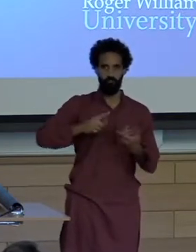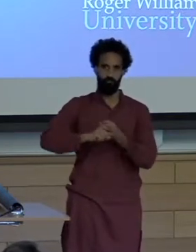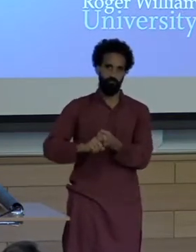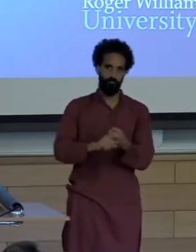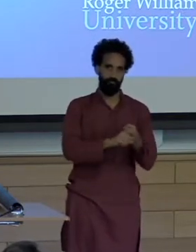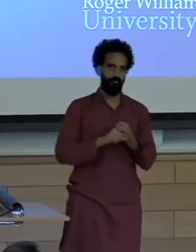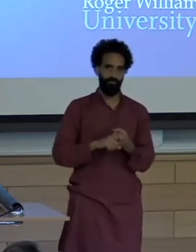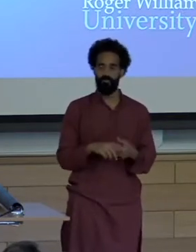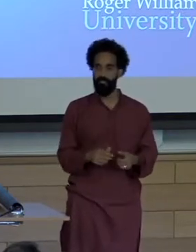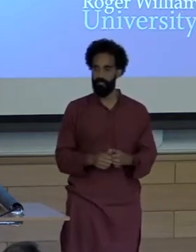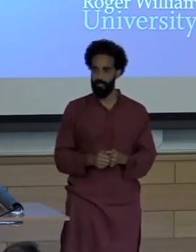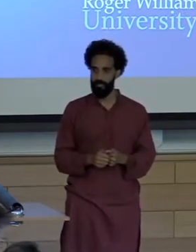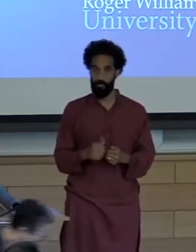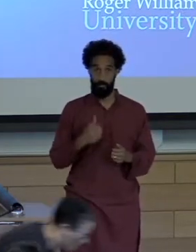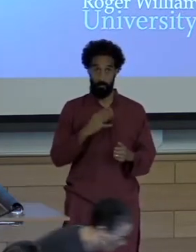I'm to loud